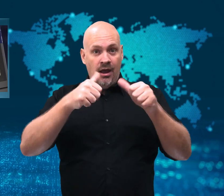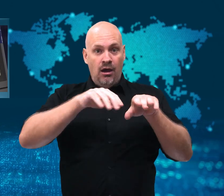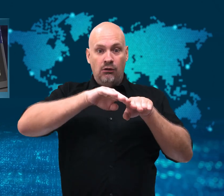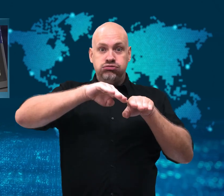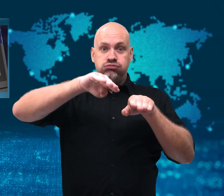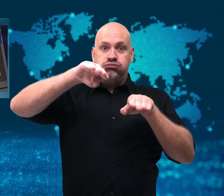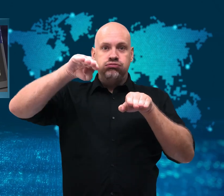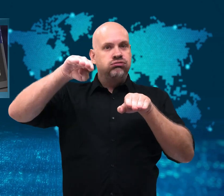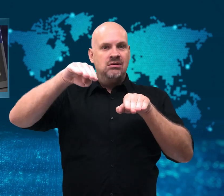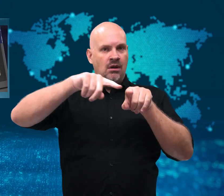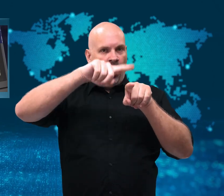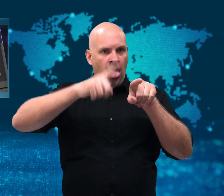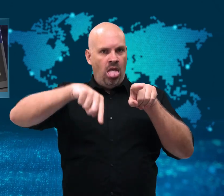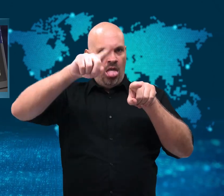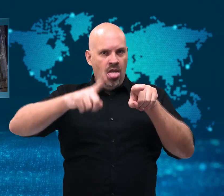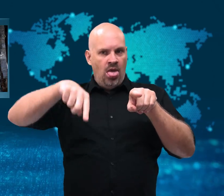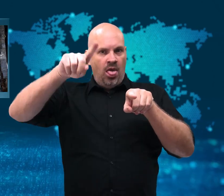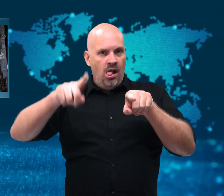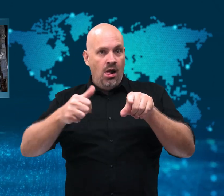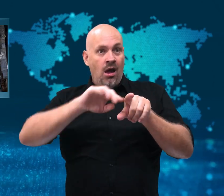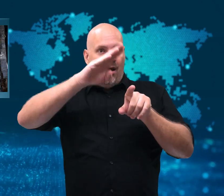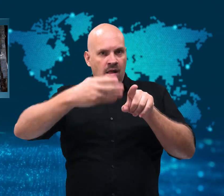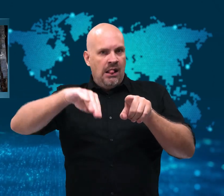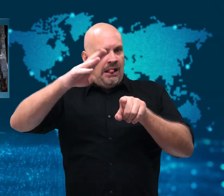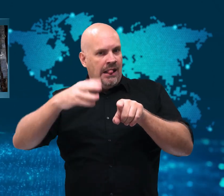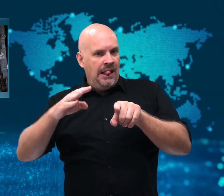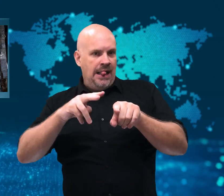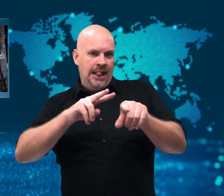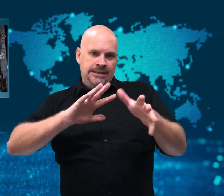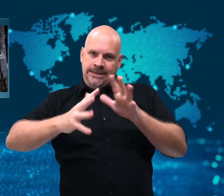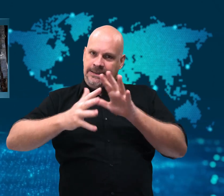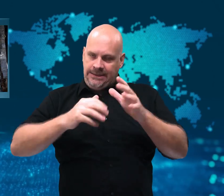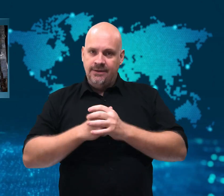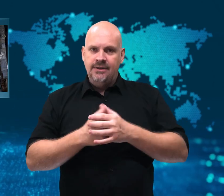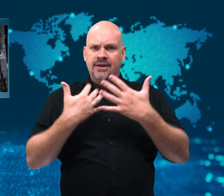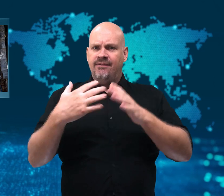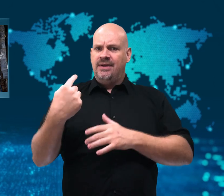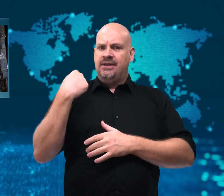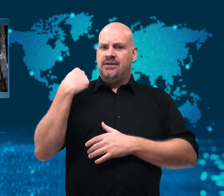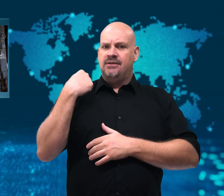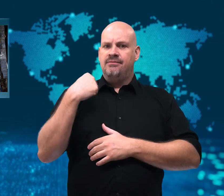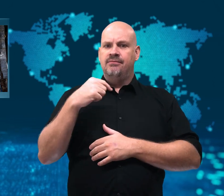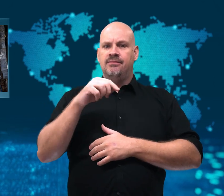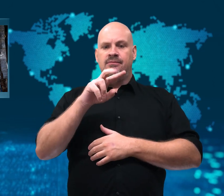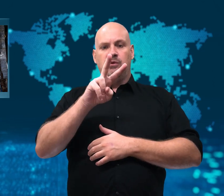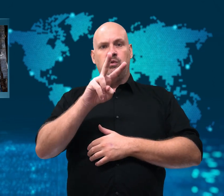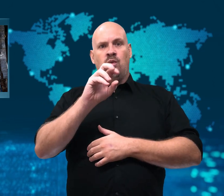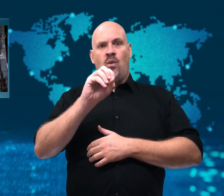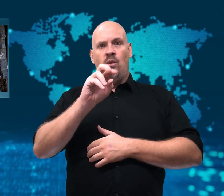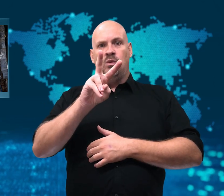value over several years, and in May 2021,